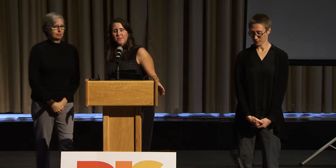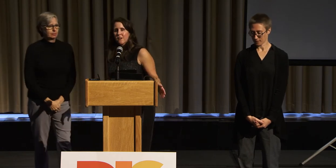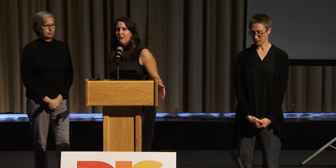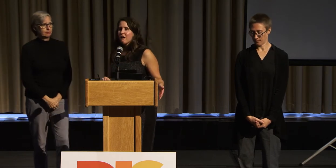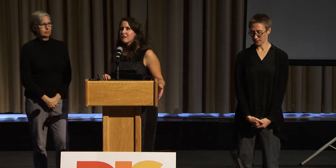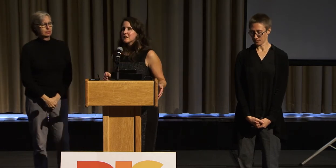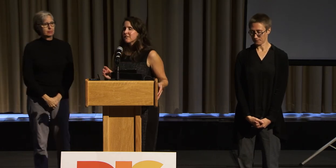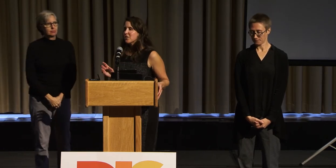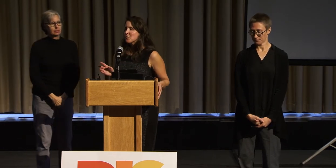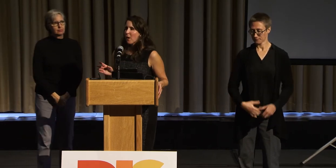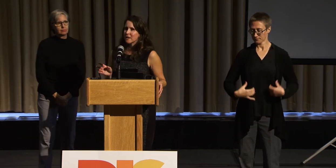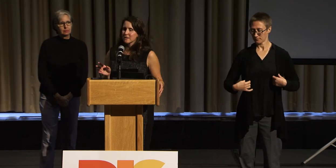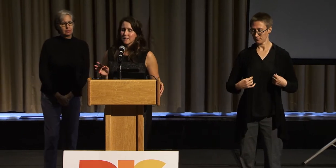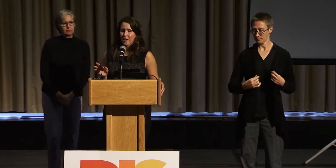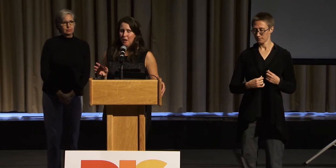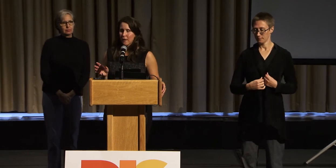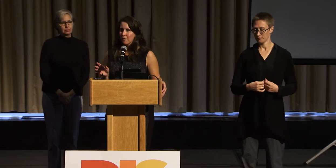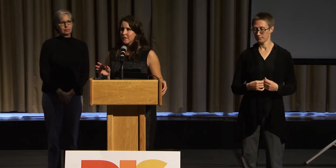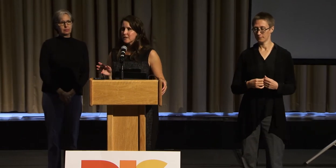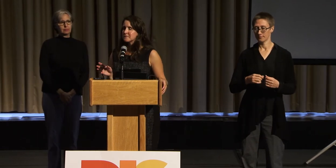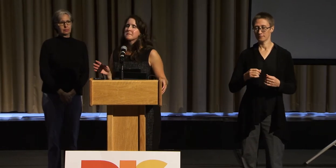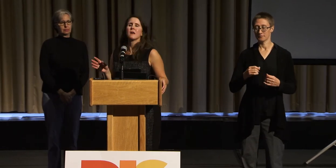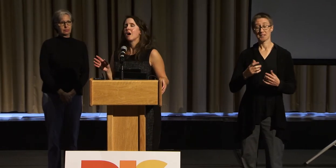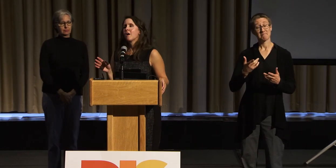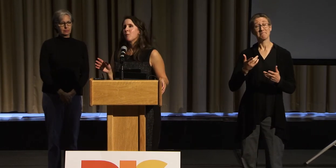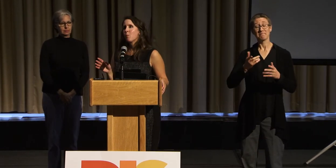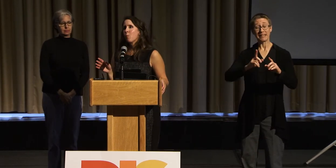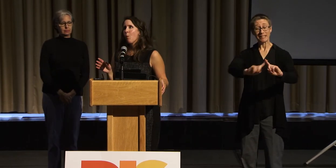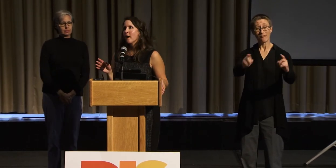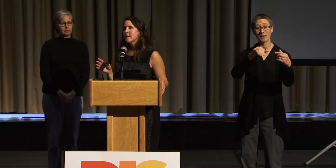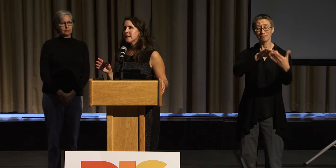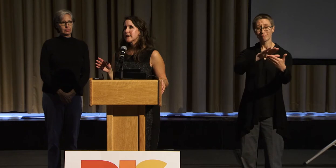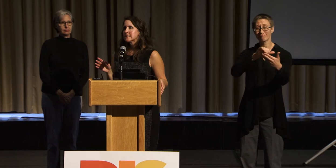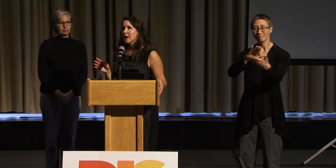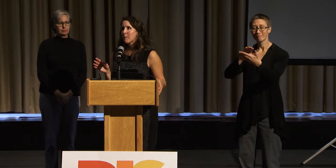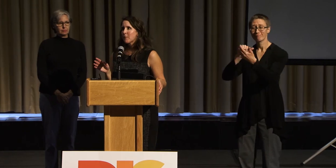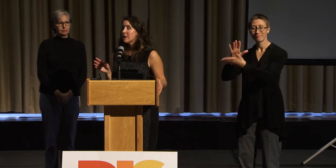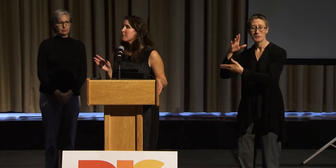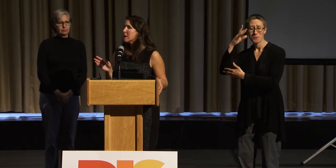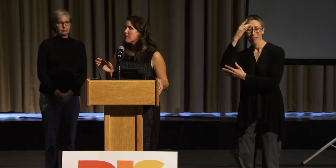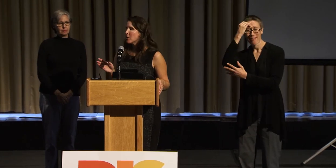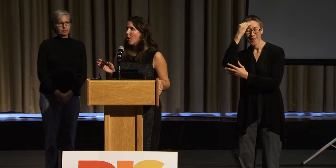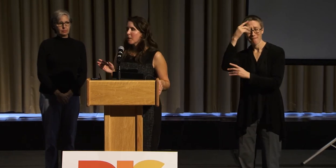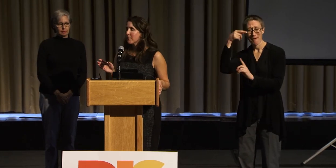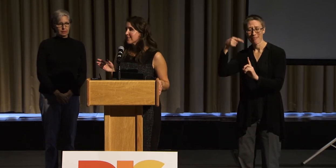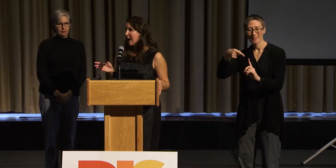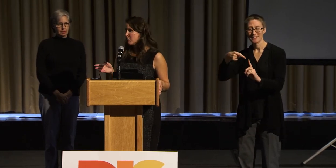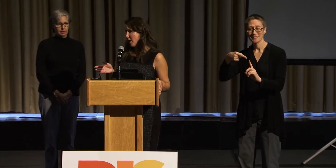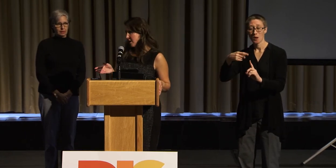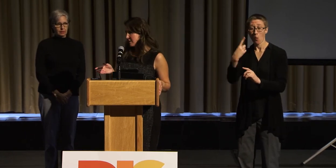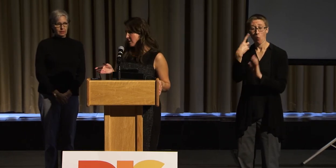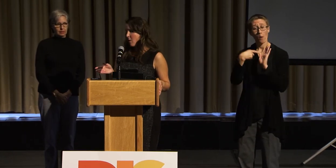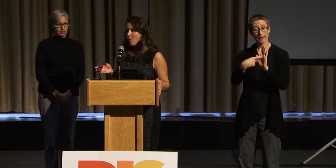There are different ways to think about this. One example-- if people are playwrights,